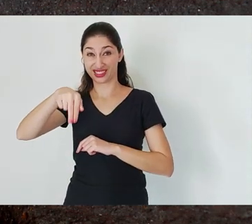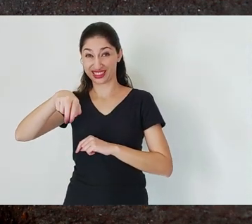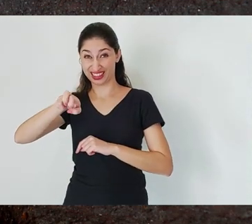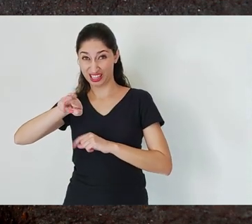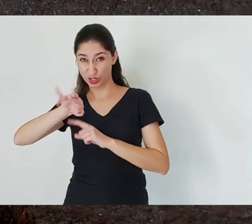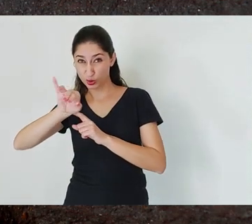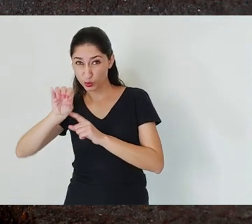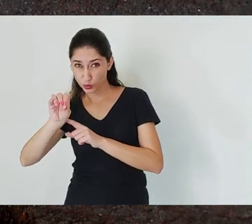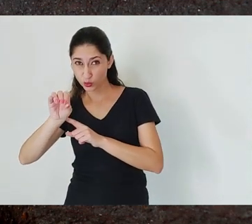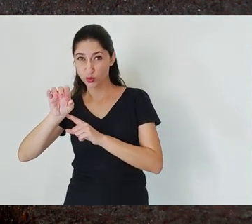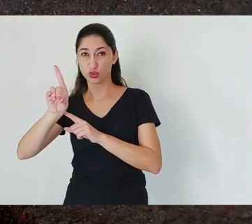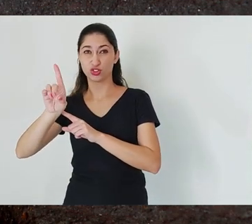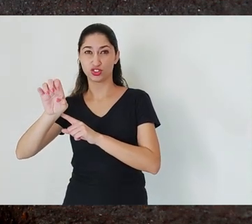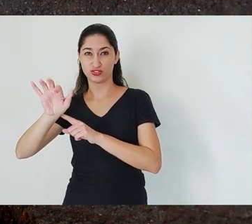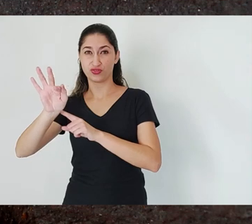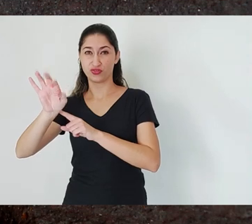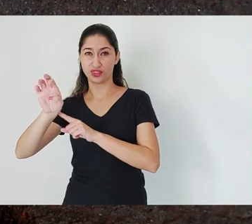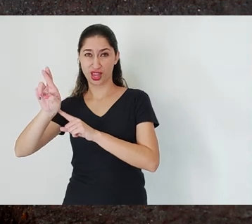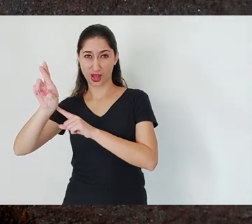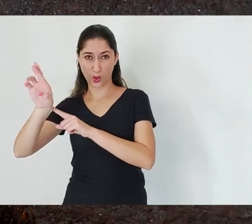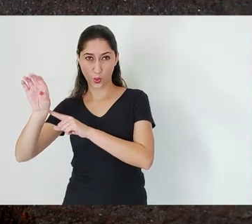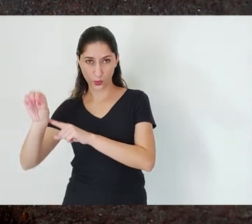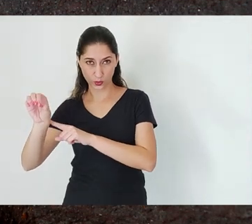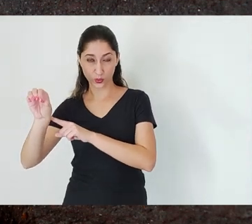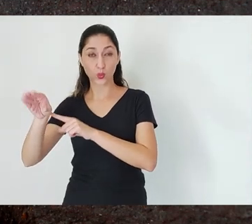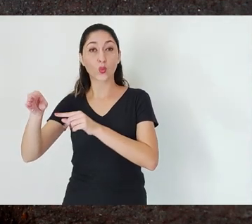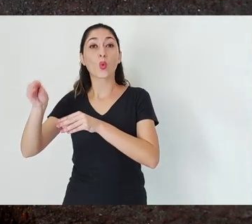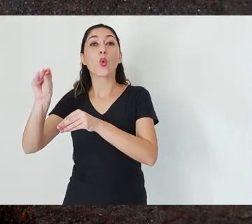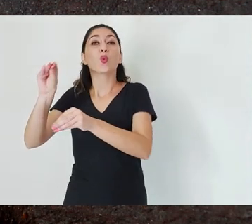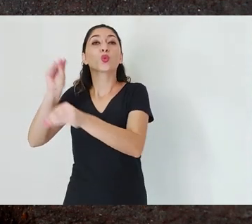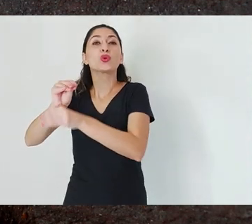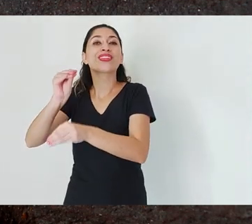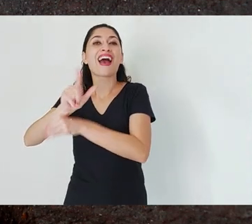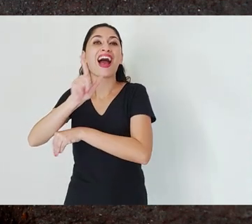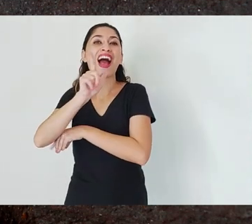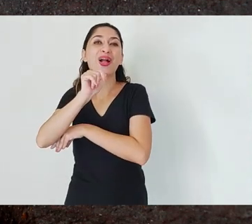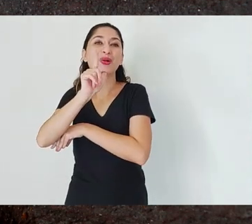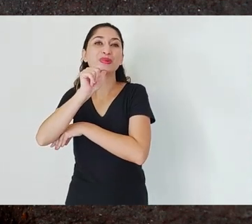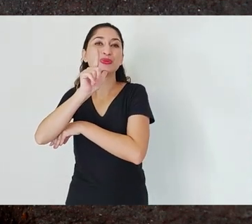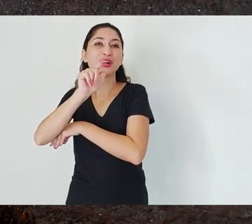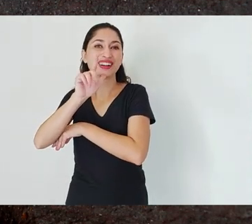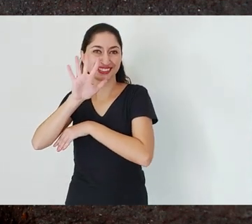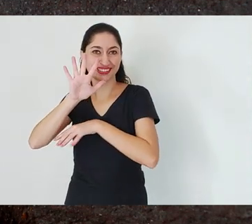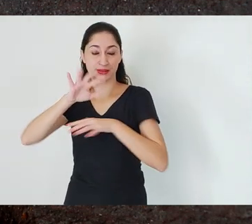aquifer of the entire region. Aquifers develop groundwater and